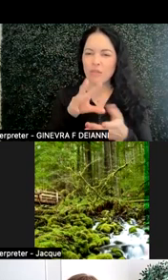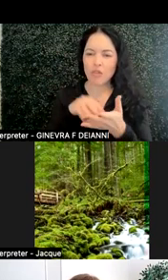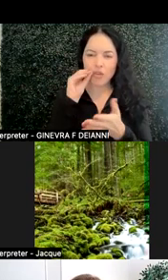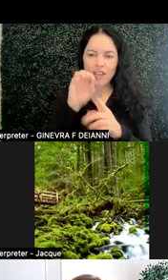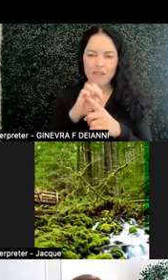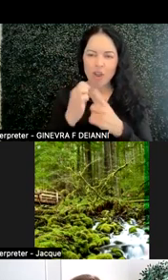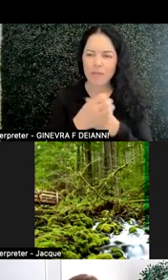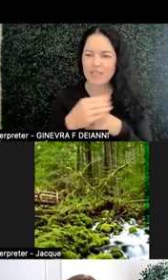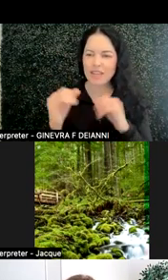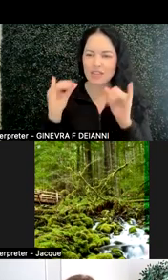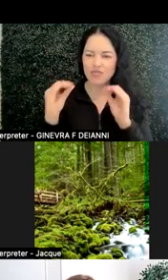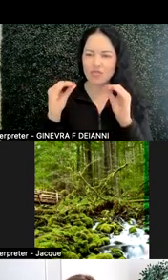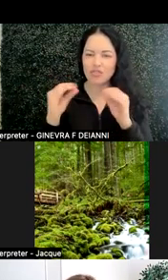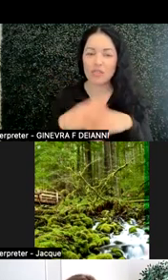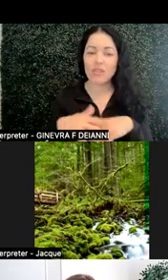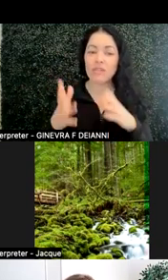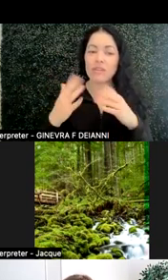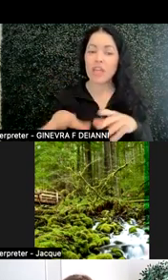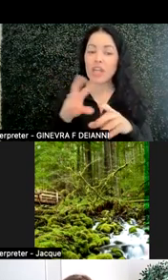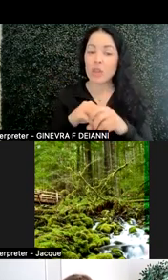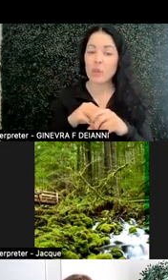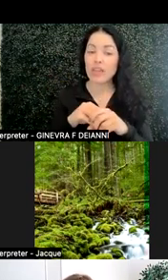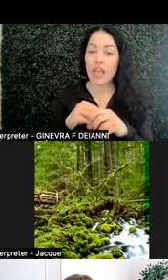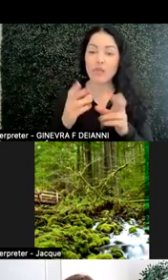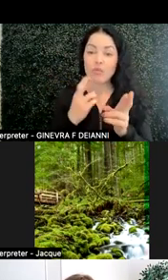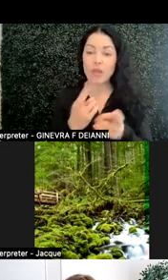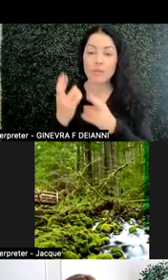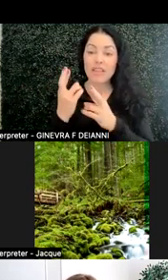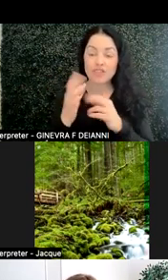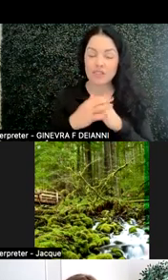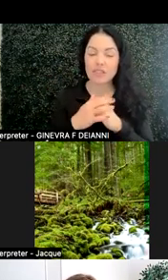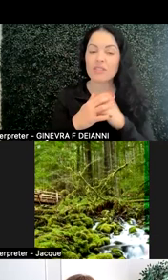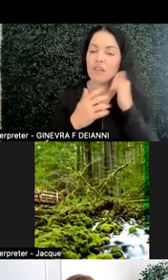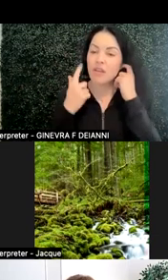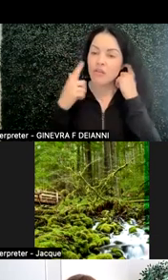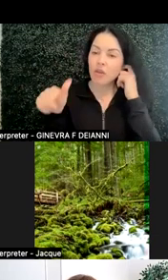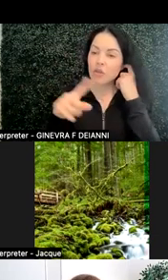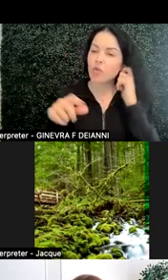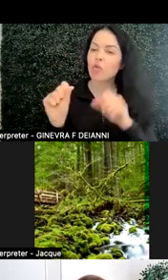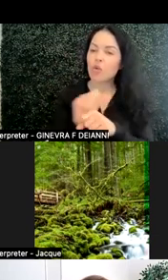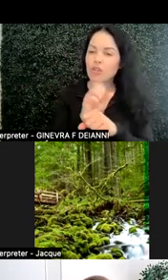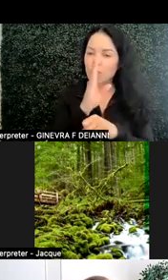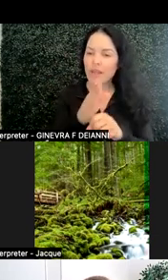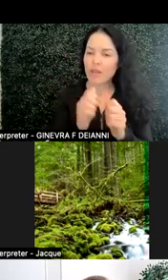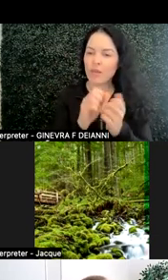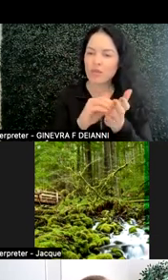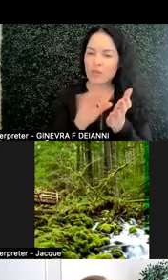Including some recommendations and some reflection for you all who work directly with students. And then we have the discussion questions